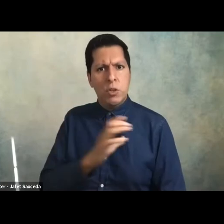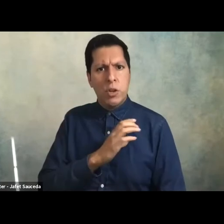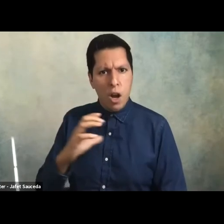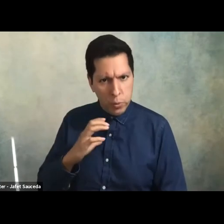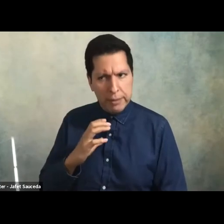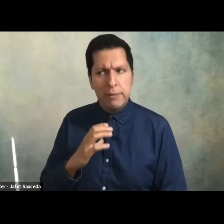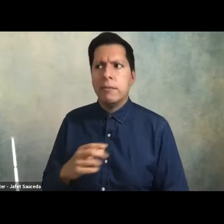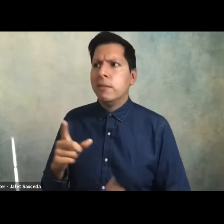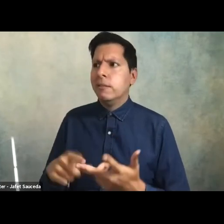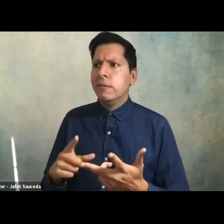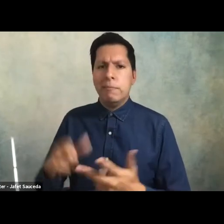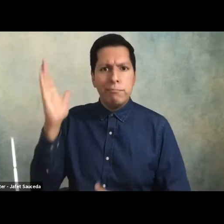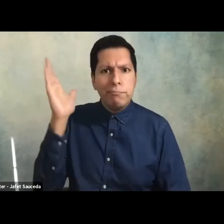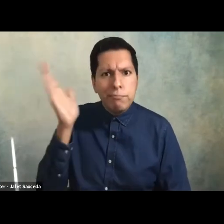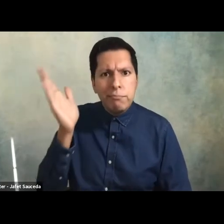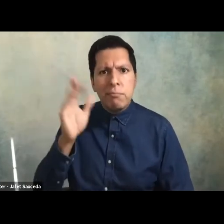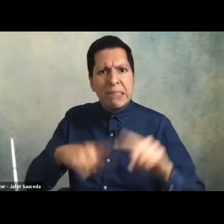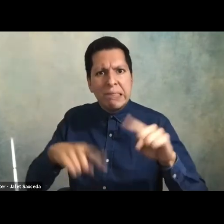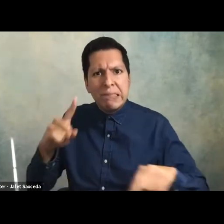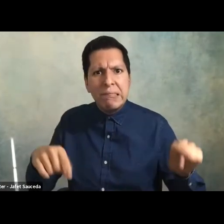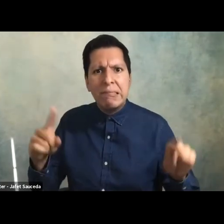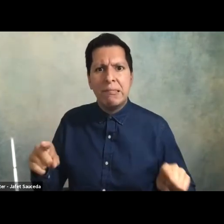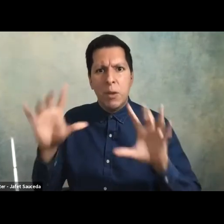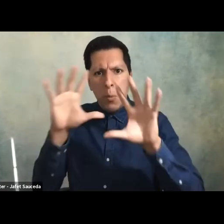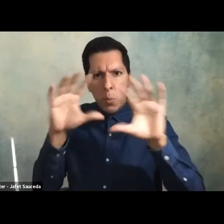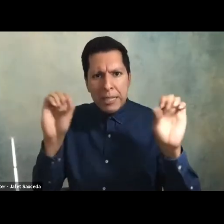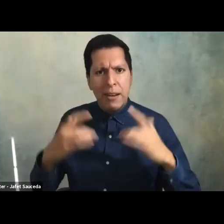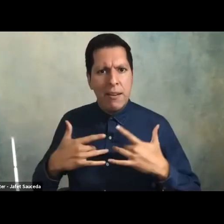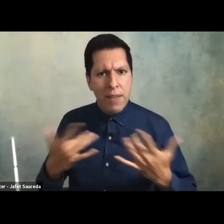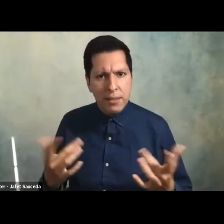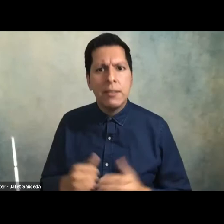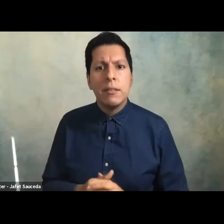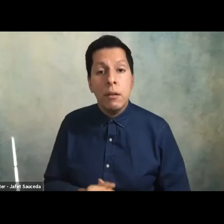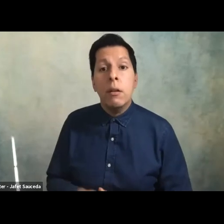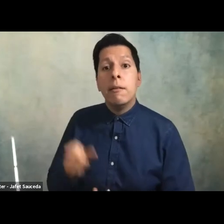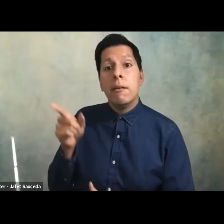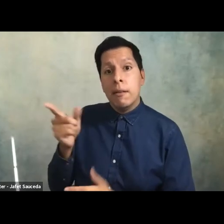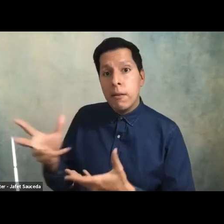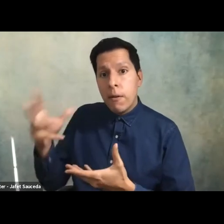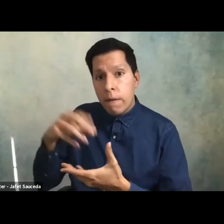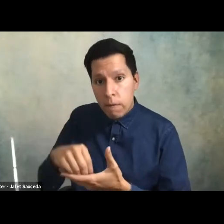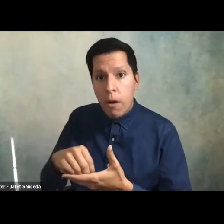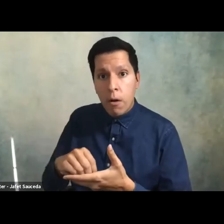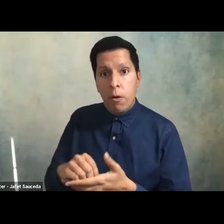and spoken at numerous white house convenings dr harper served as president barack obama's